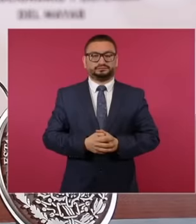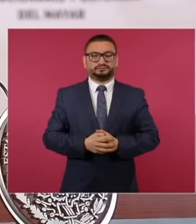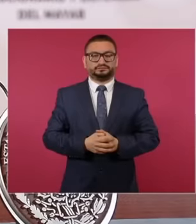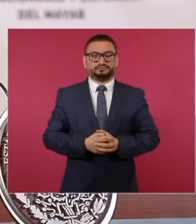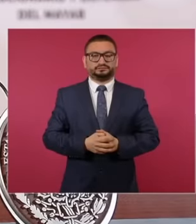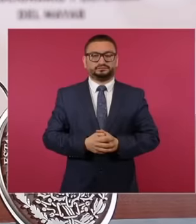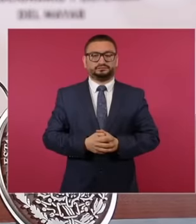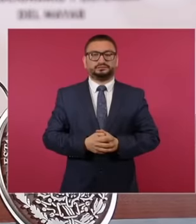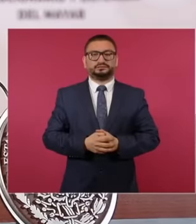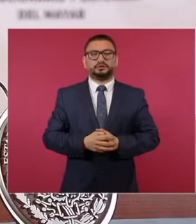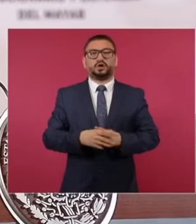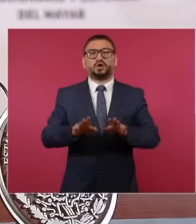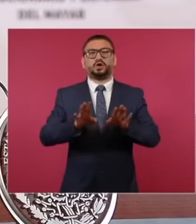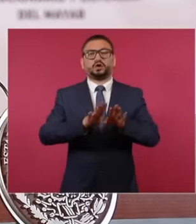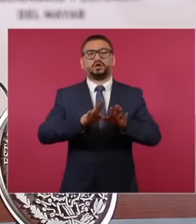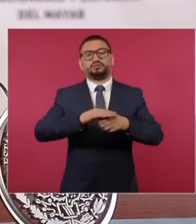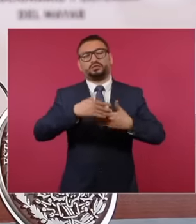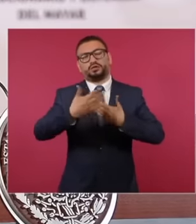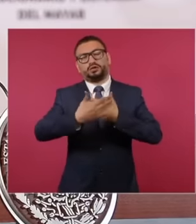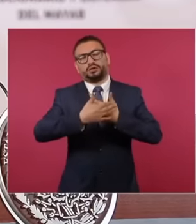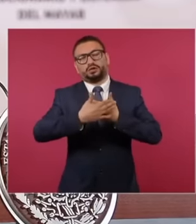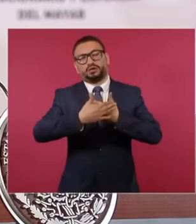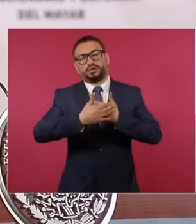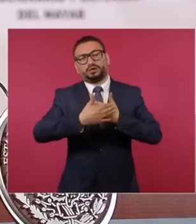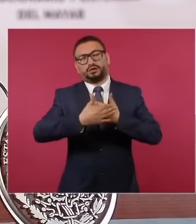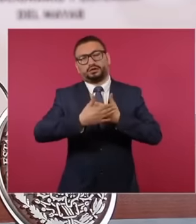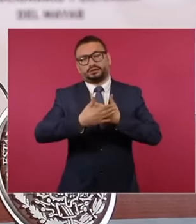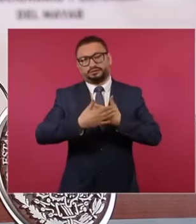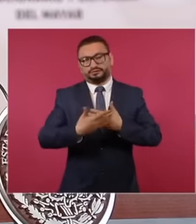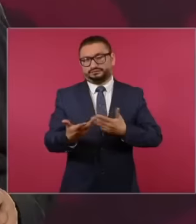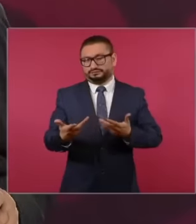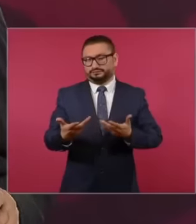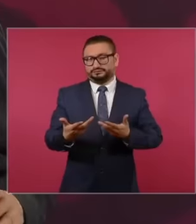apapacho